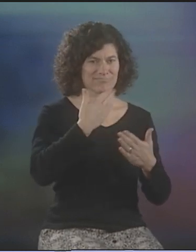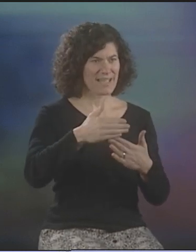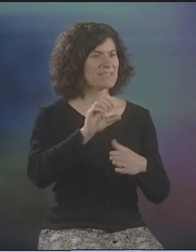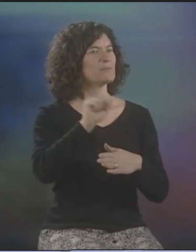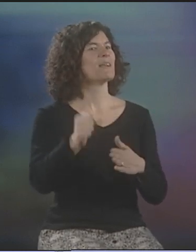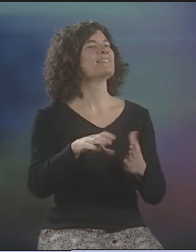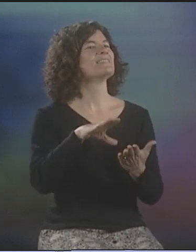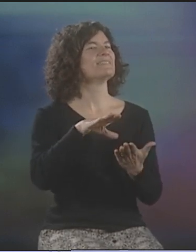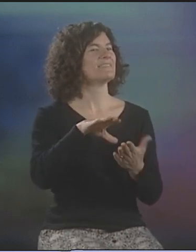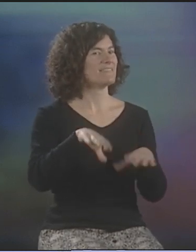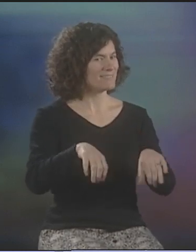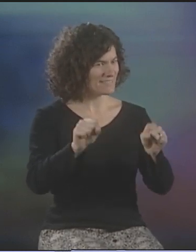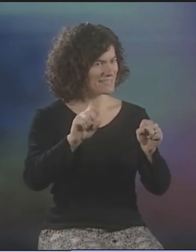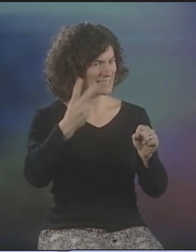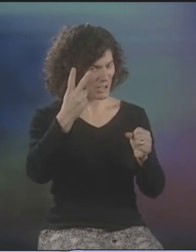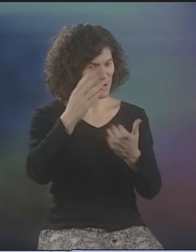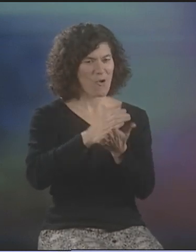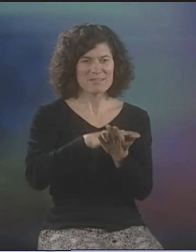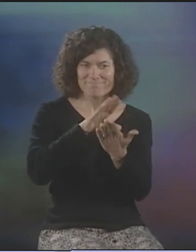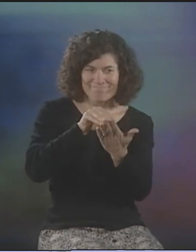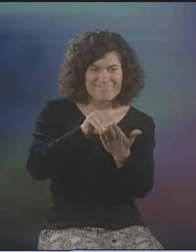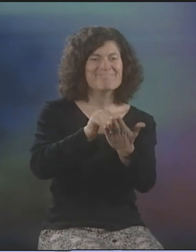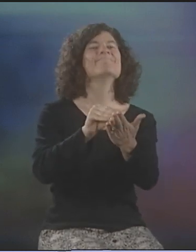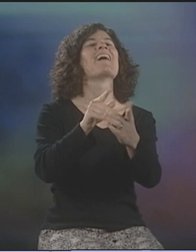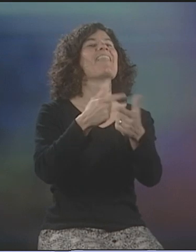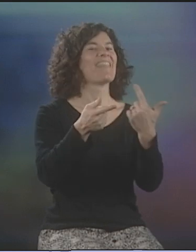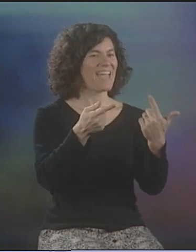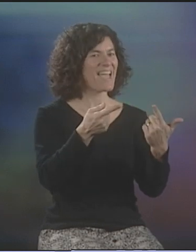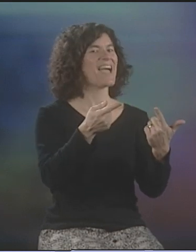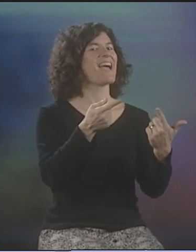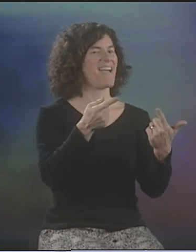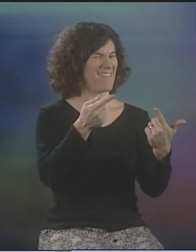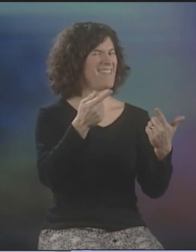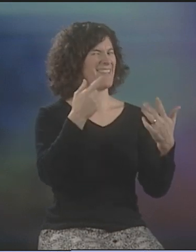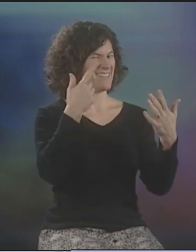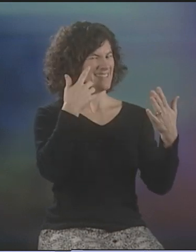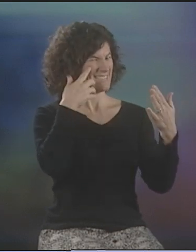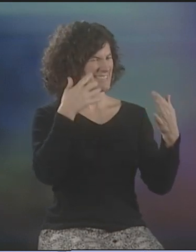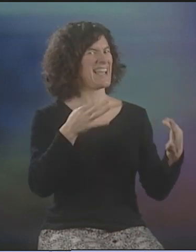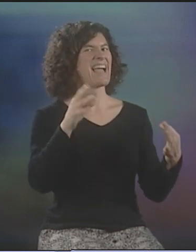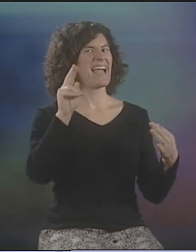AND THEN I TOOK ANOTHER COURSE AND ANOTHER. AND THEN I DECIDED THAT I WOULD GO TO NTID